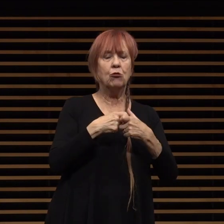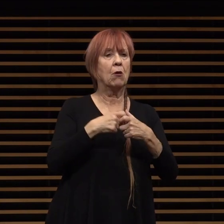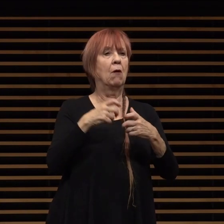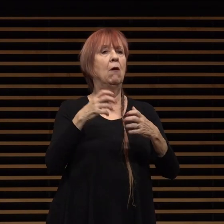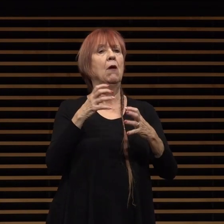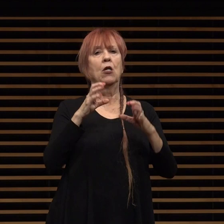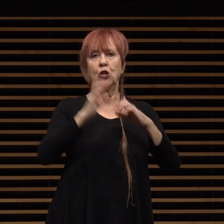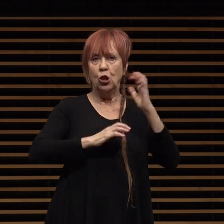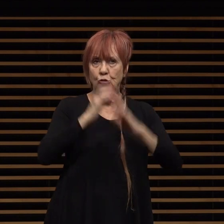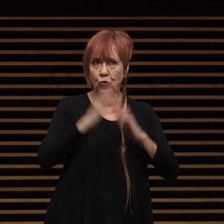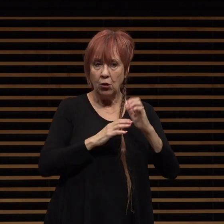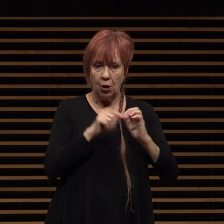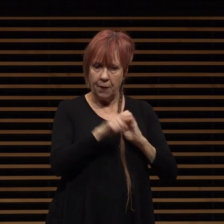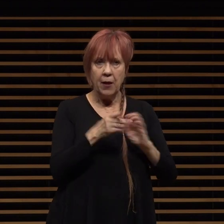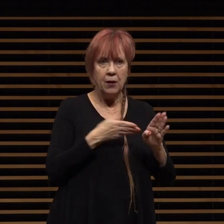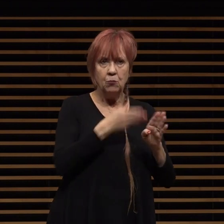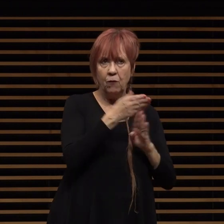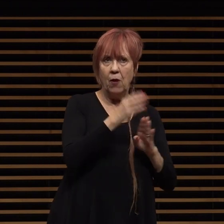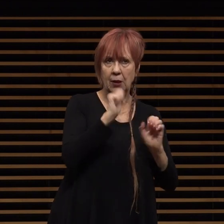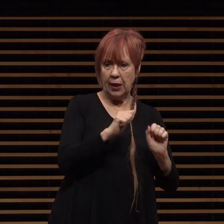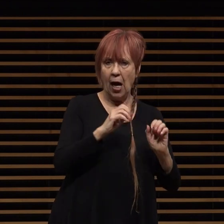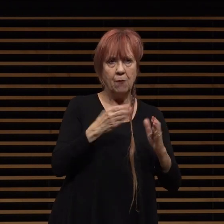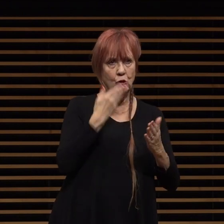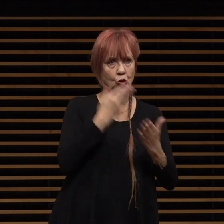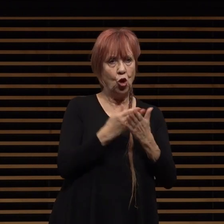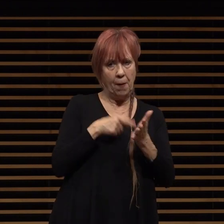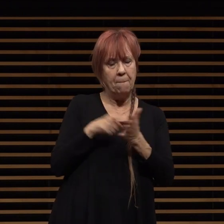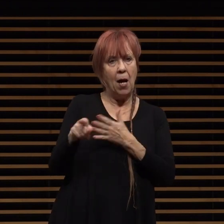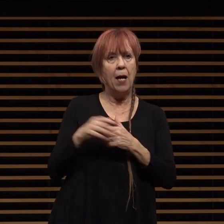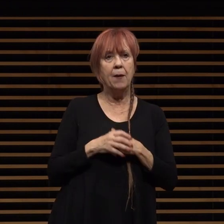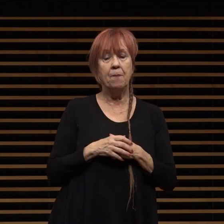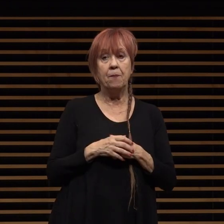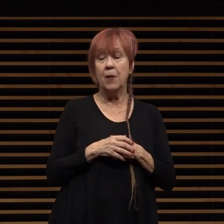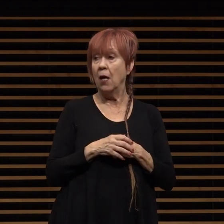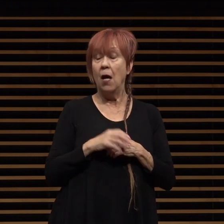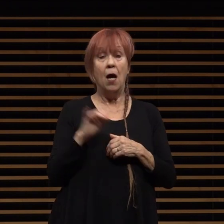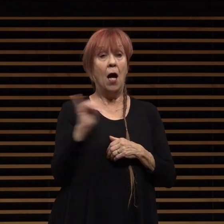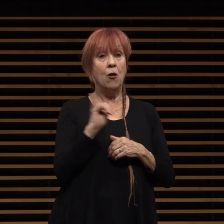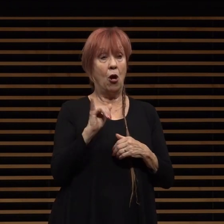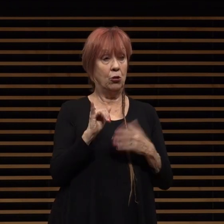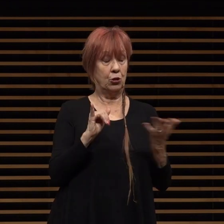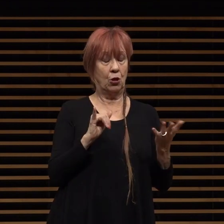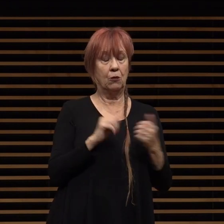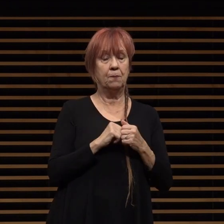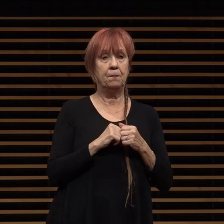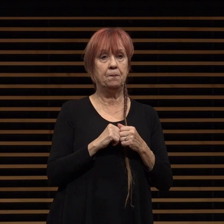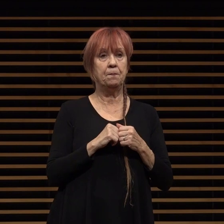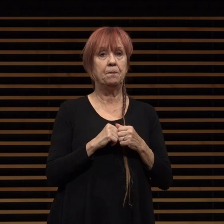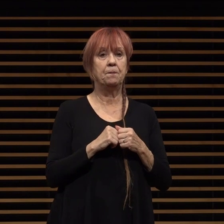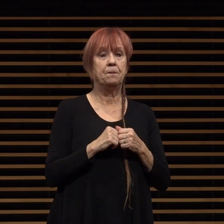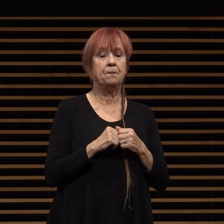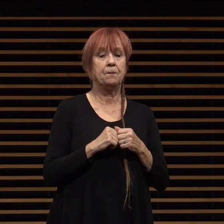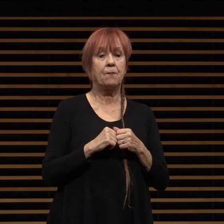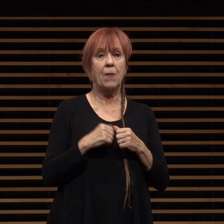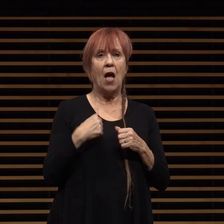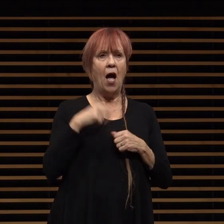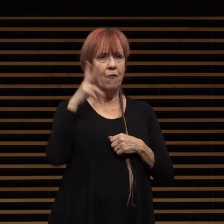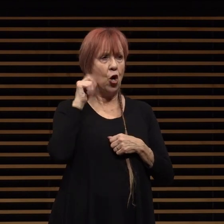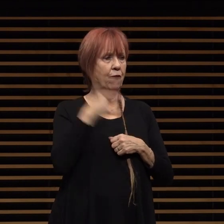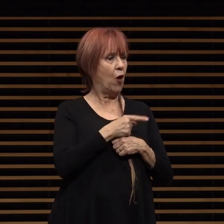and good paying careers i also hear and many of us do from the potential and